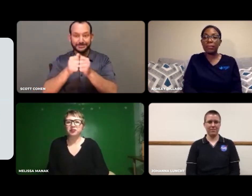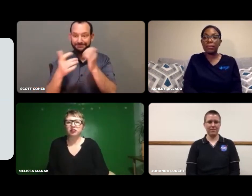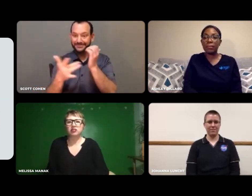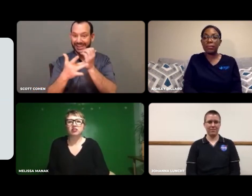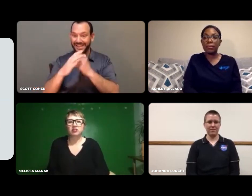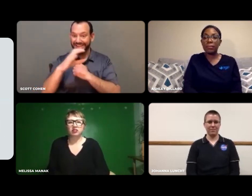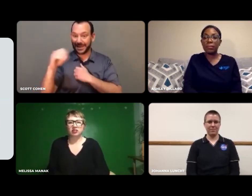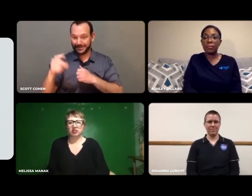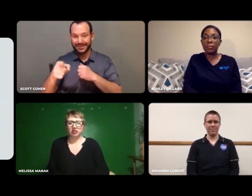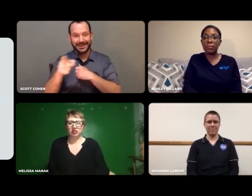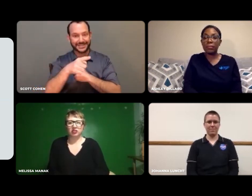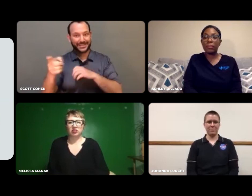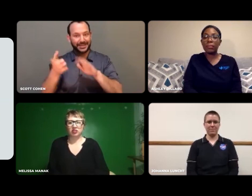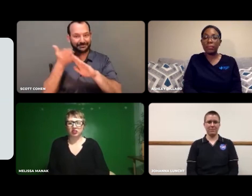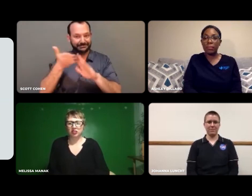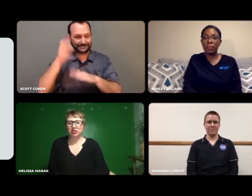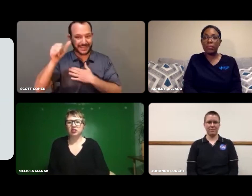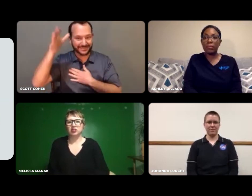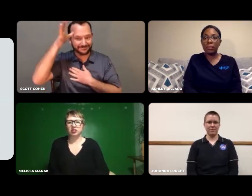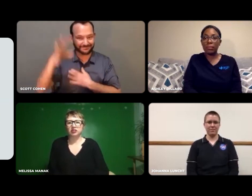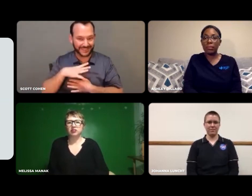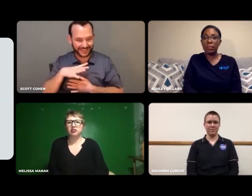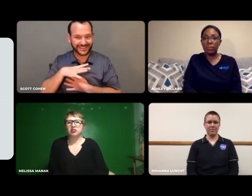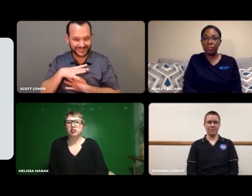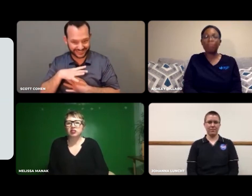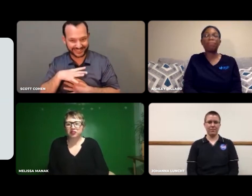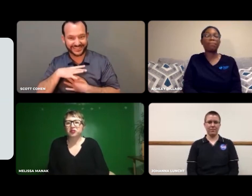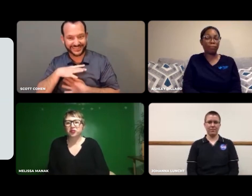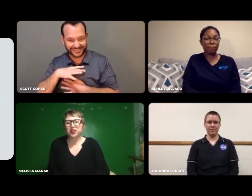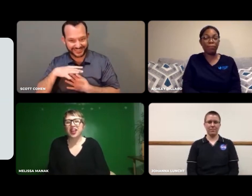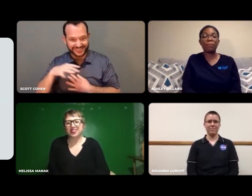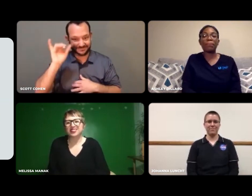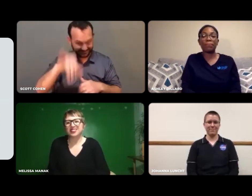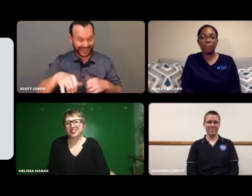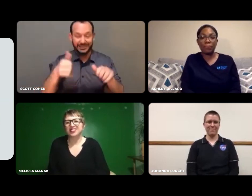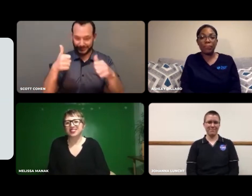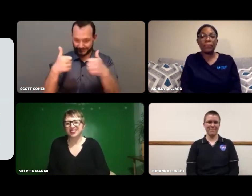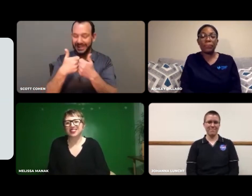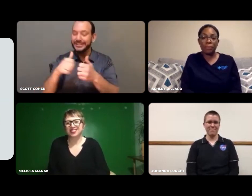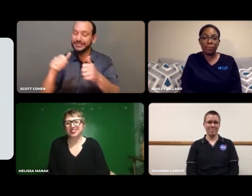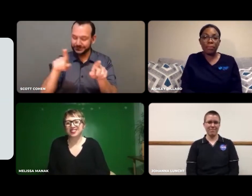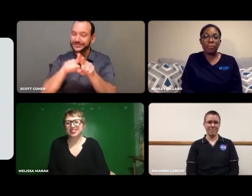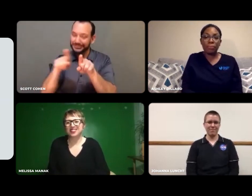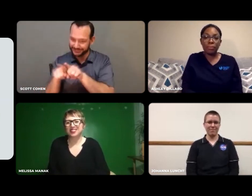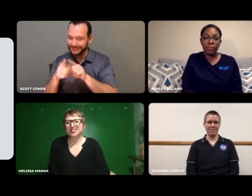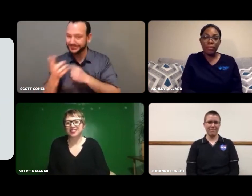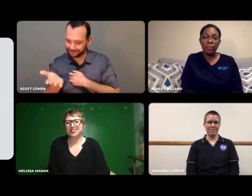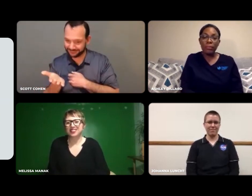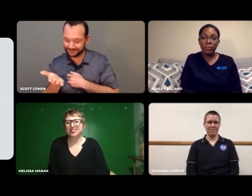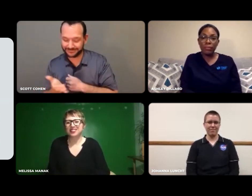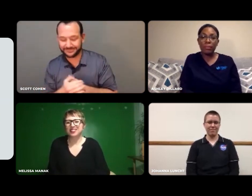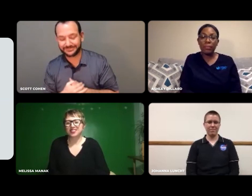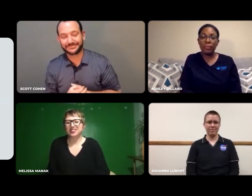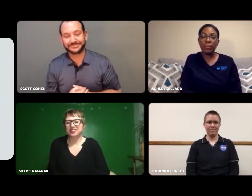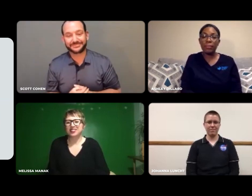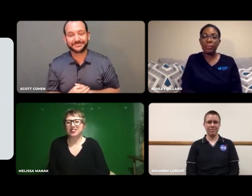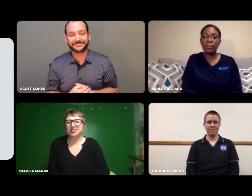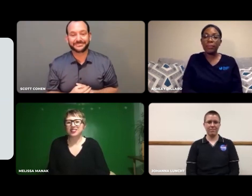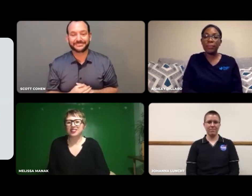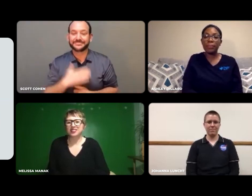Most tech companies are run by men, like you said. It's a challenge as well.